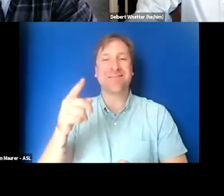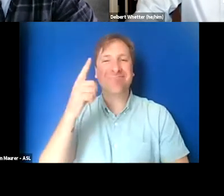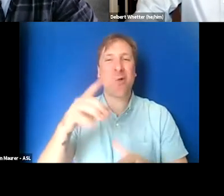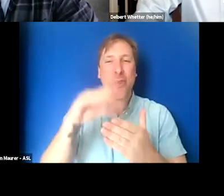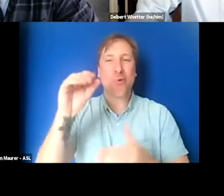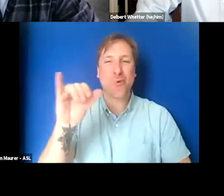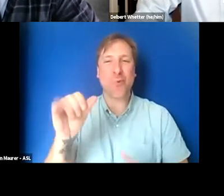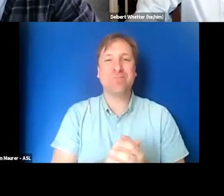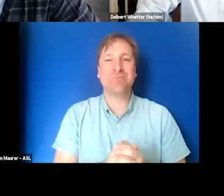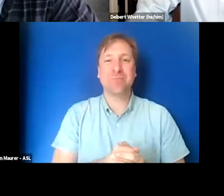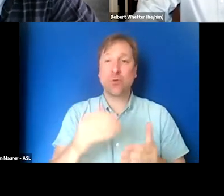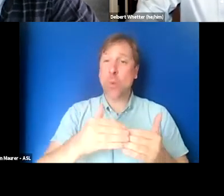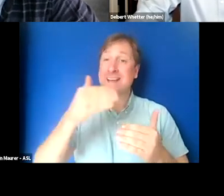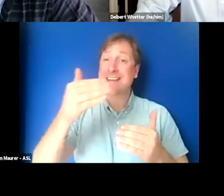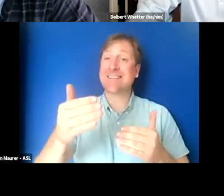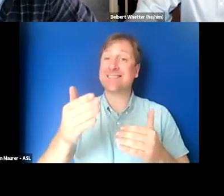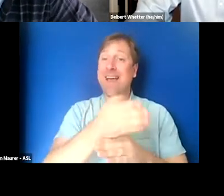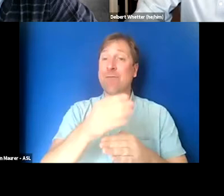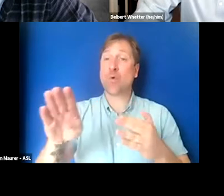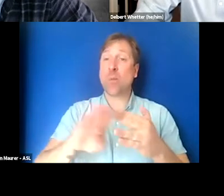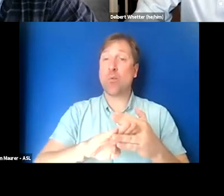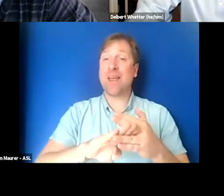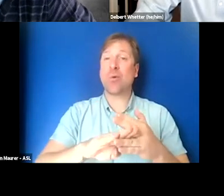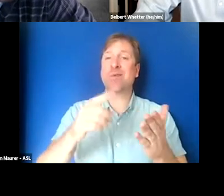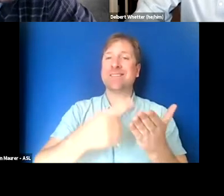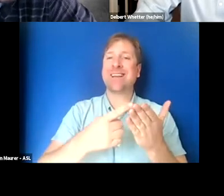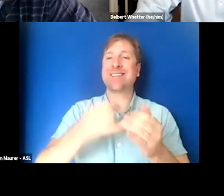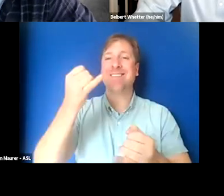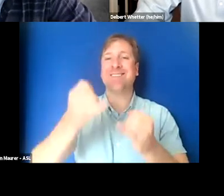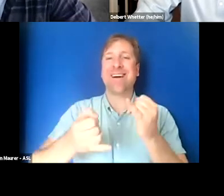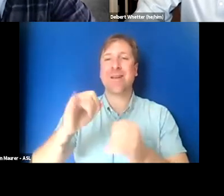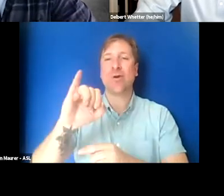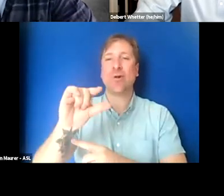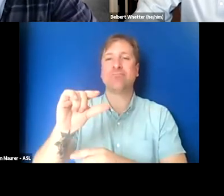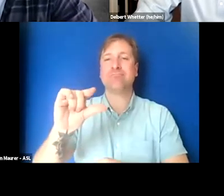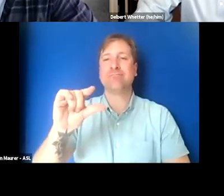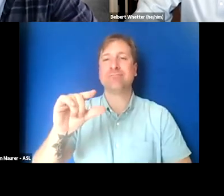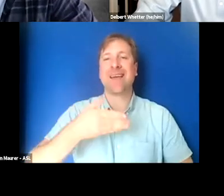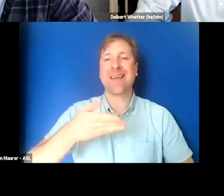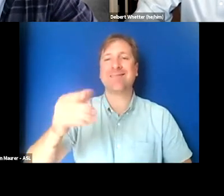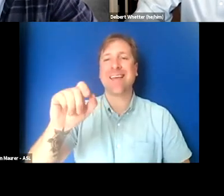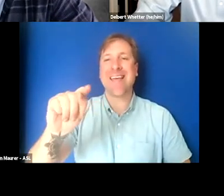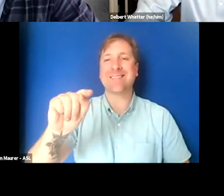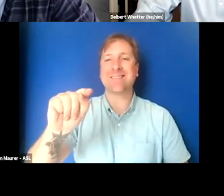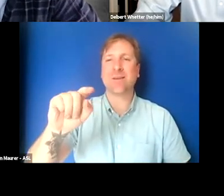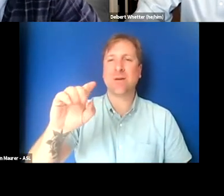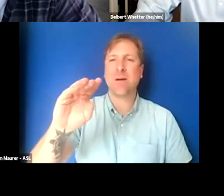So next up after break, we'll be speaking with our final guest. Cheryl Green has pushed both herself